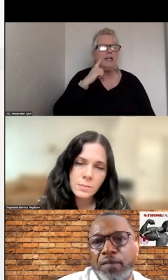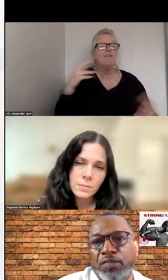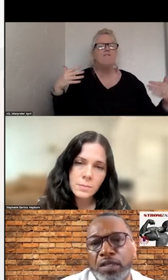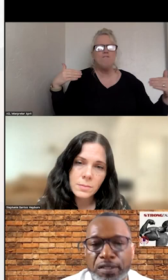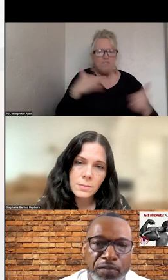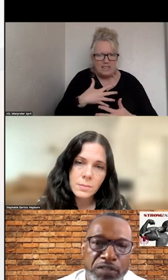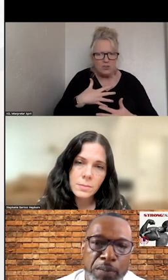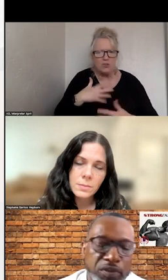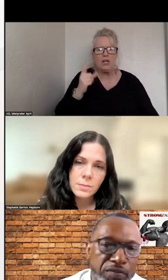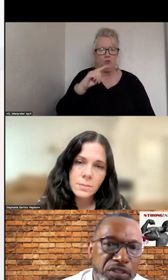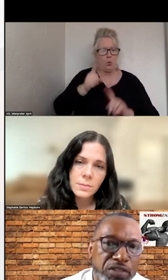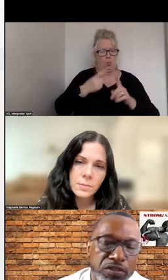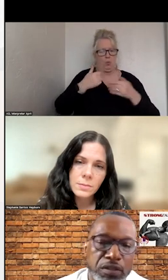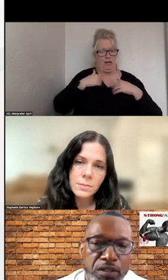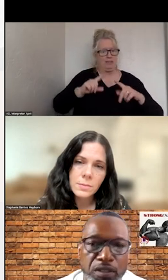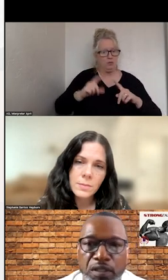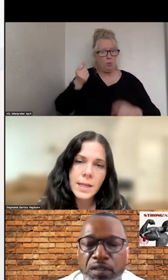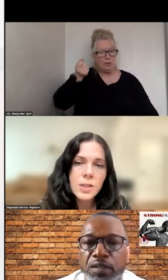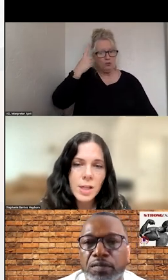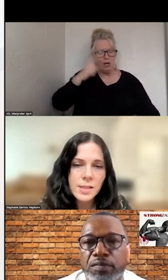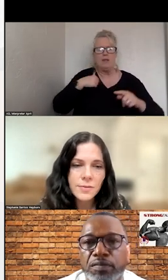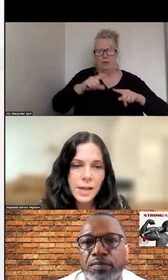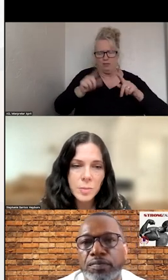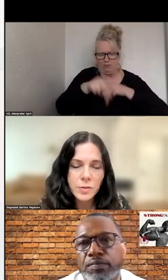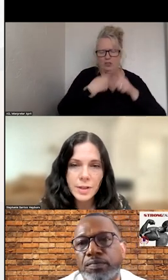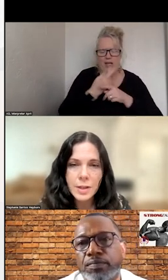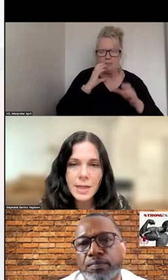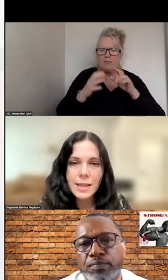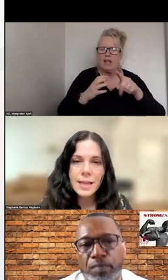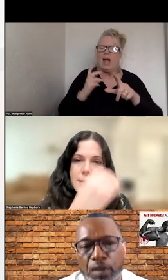WE HAVE A DIFFERENT TYPE OF CONVERSATION. >>: AND IS A JUSTIFIABLE FEAR. I THINK THAT